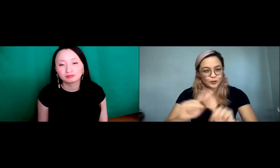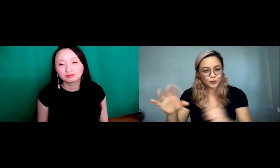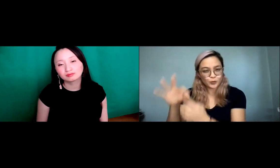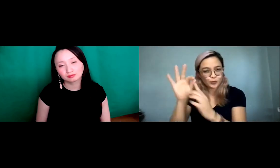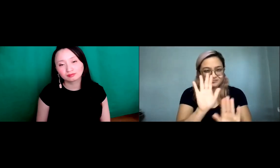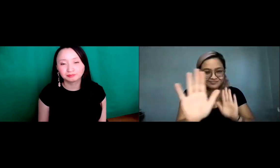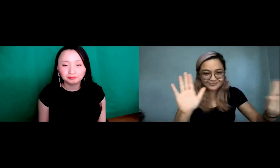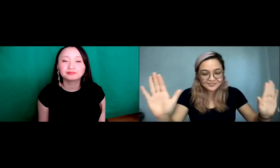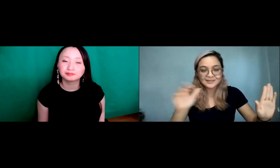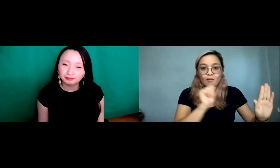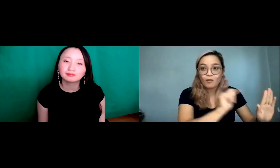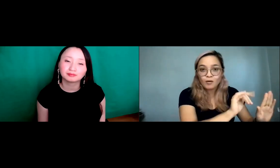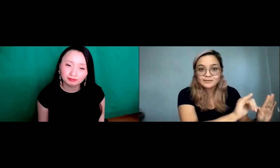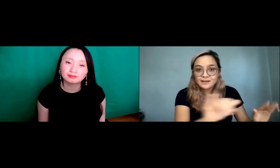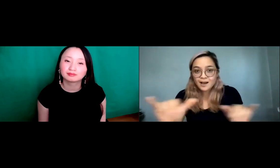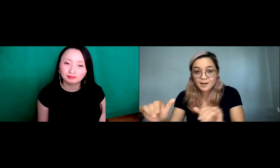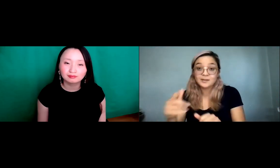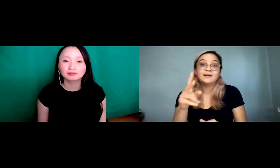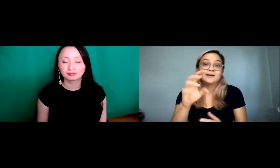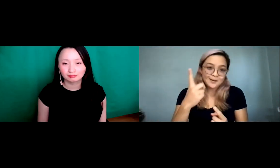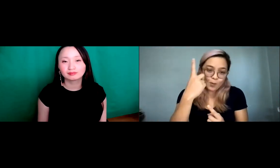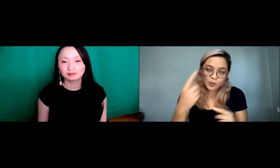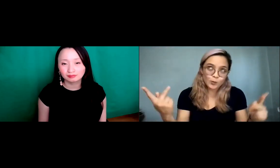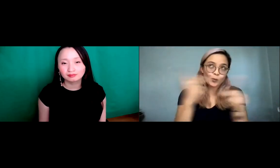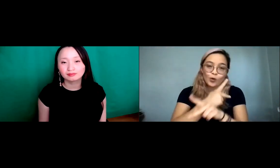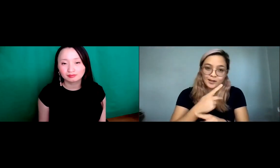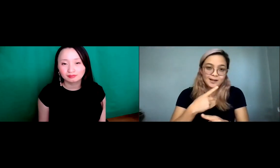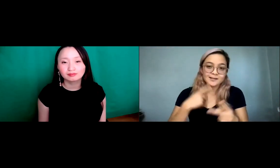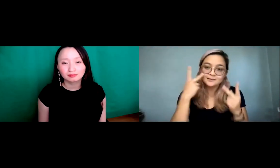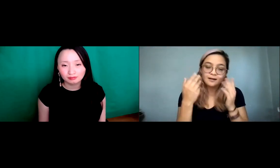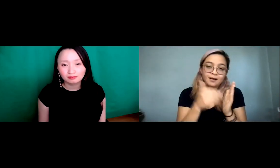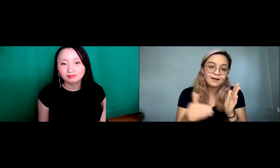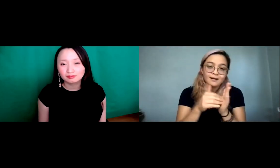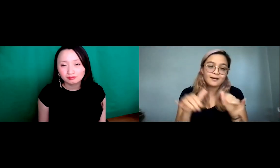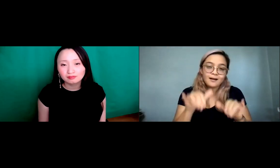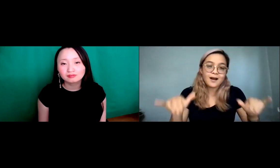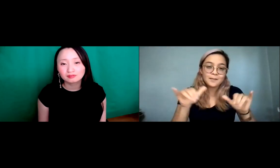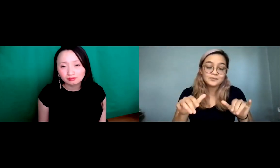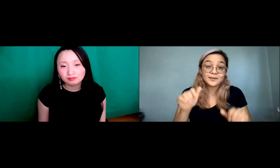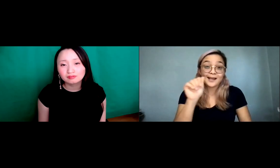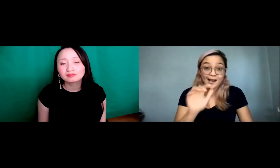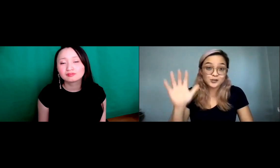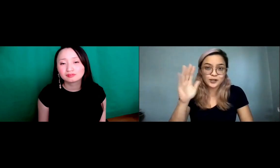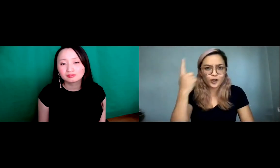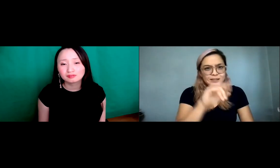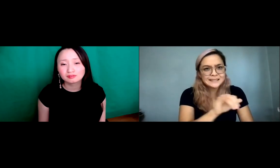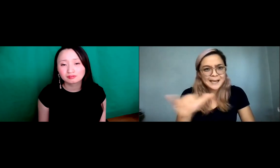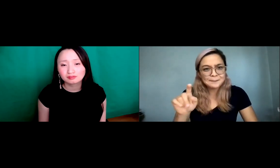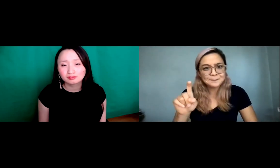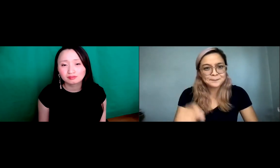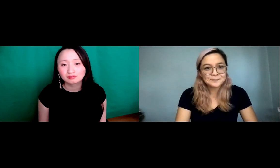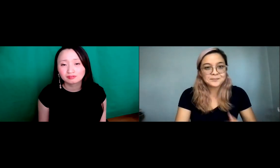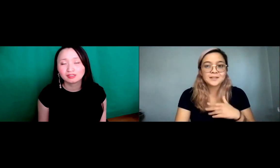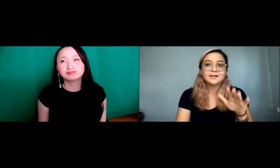But I think what we have to remember is, everybody is unique everybody has their own journey.